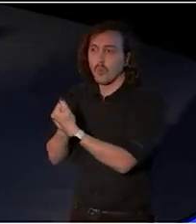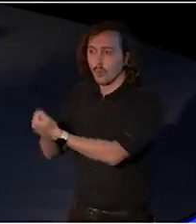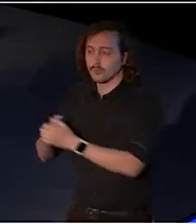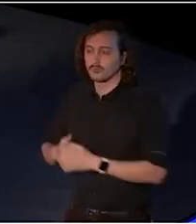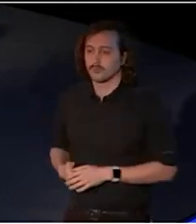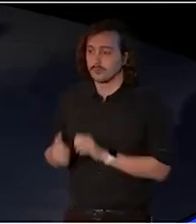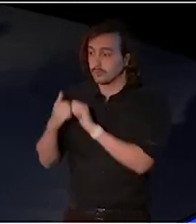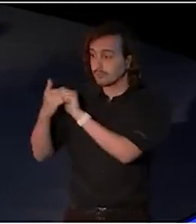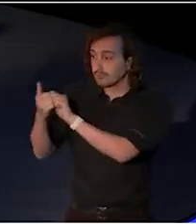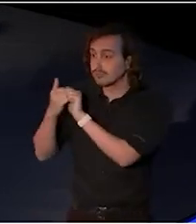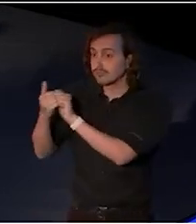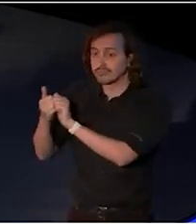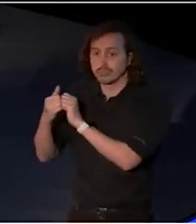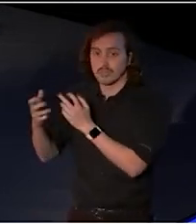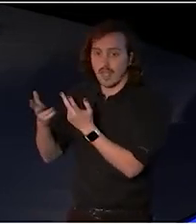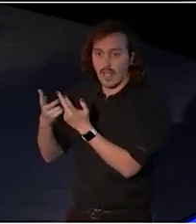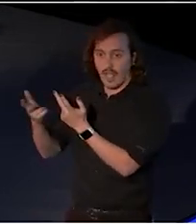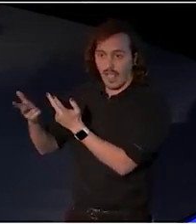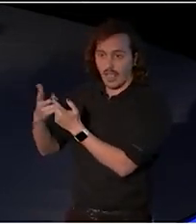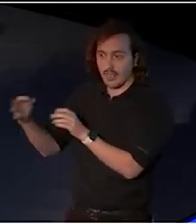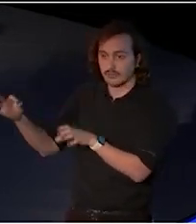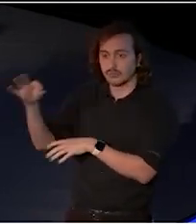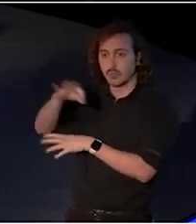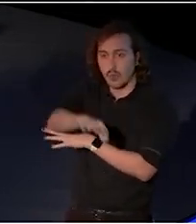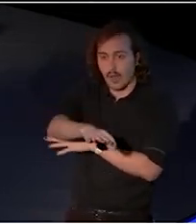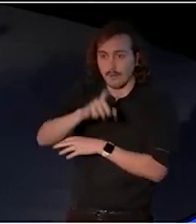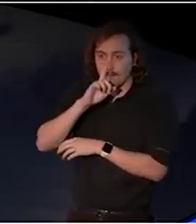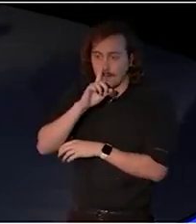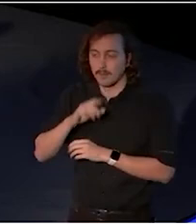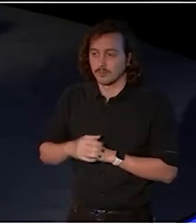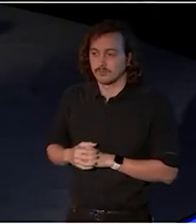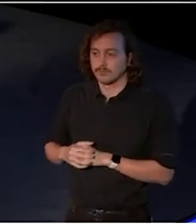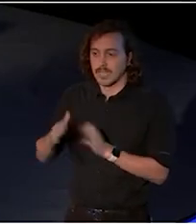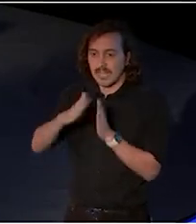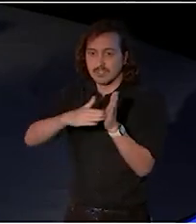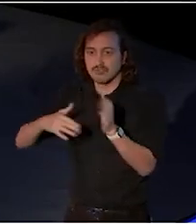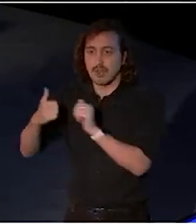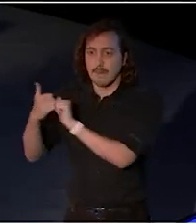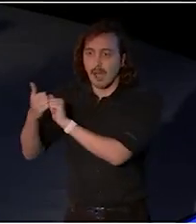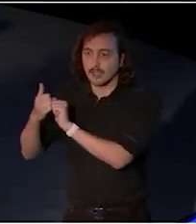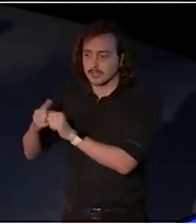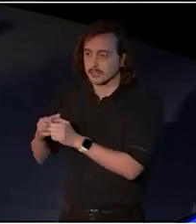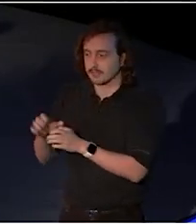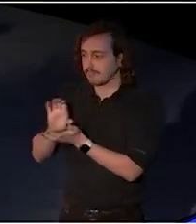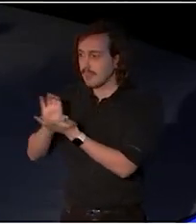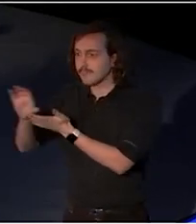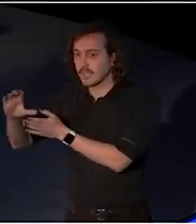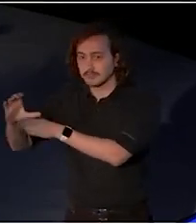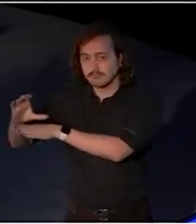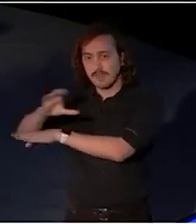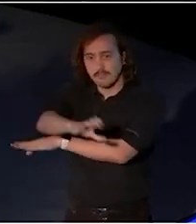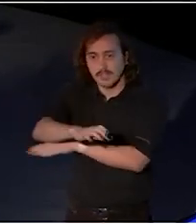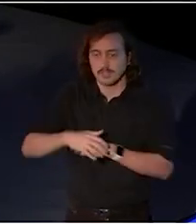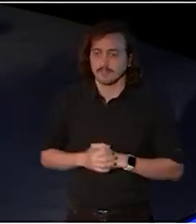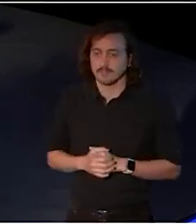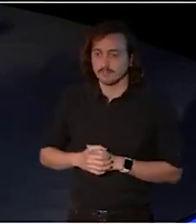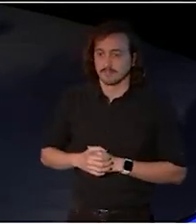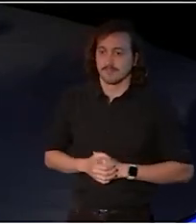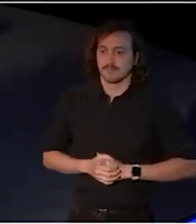and co-invest with industry partners. We will deepen our engagement with more diverse audiences in more places.